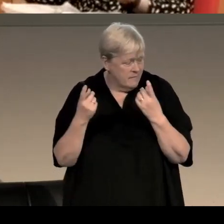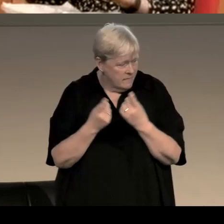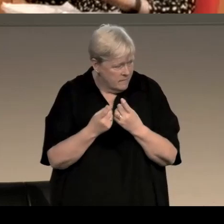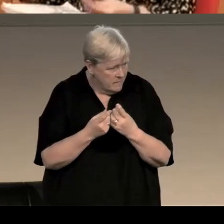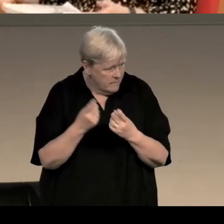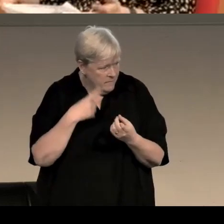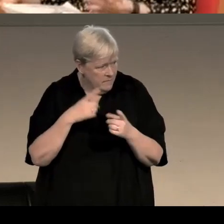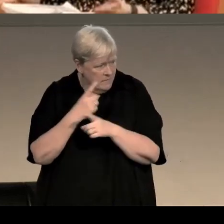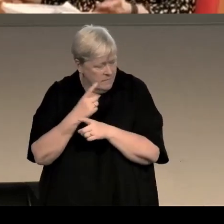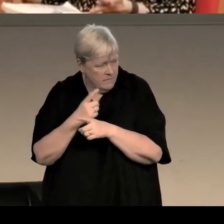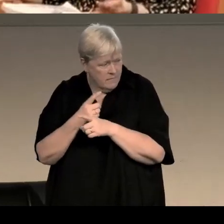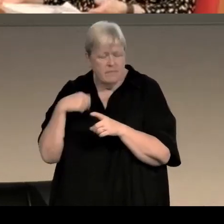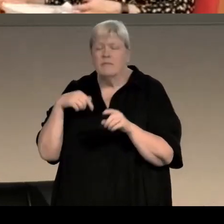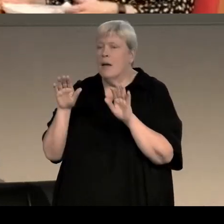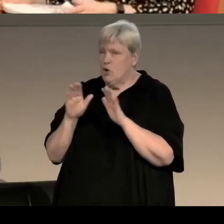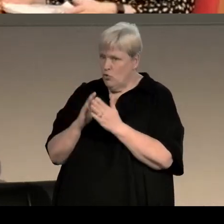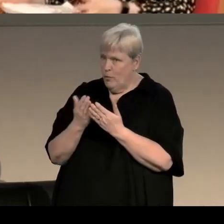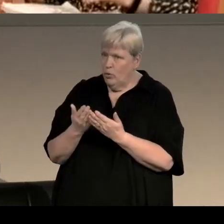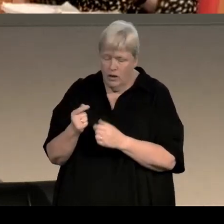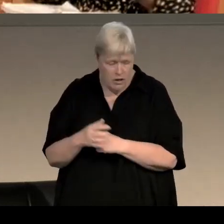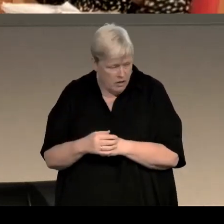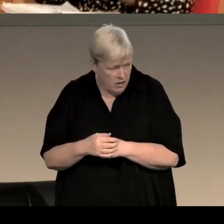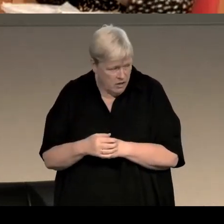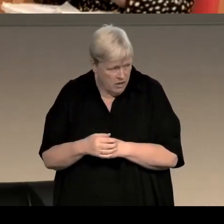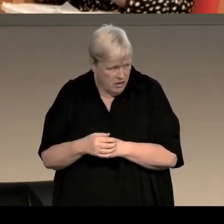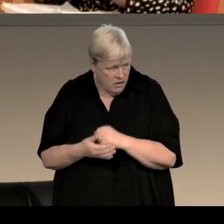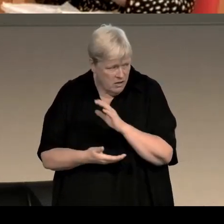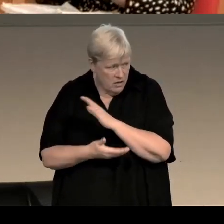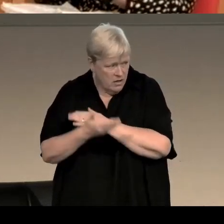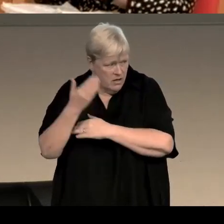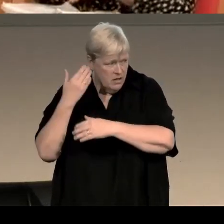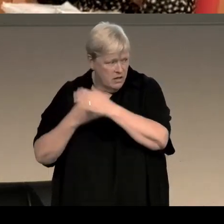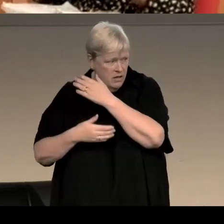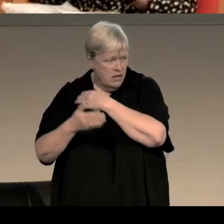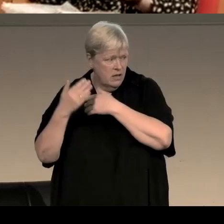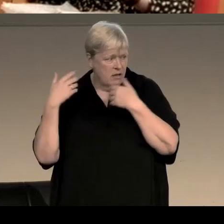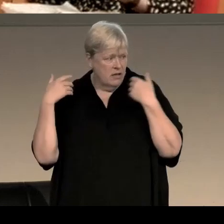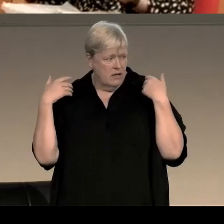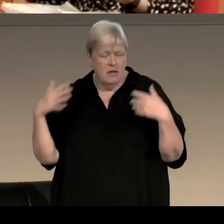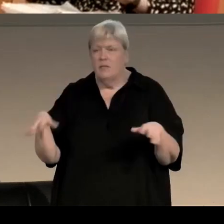about in relation to this novel is, in the past you have touched on political themes